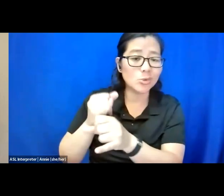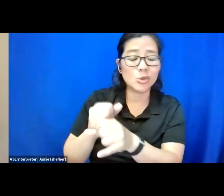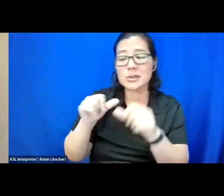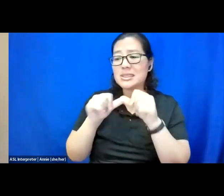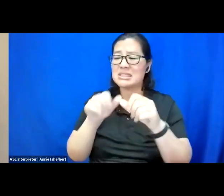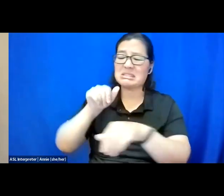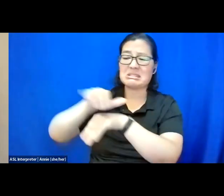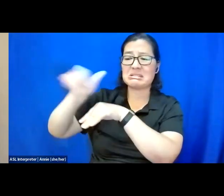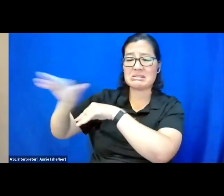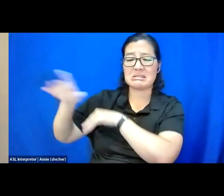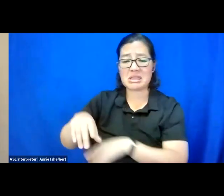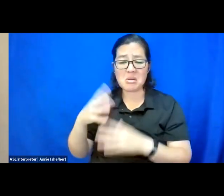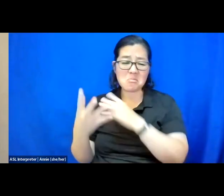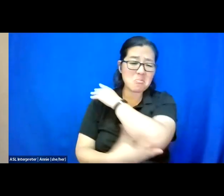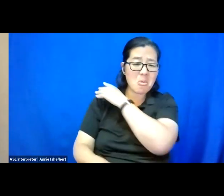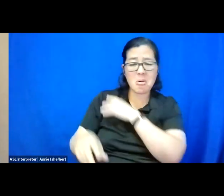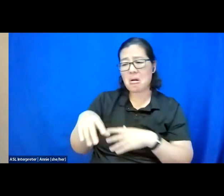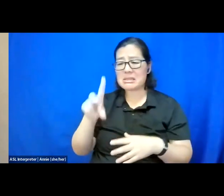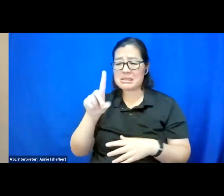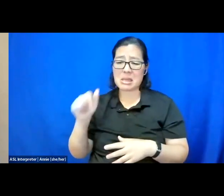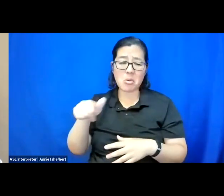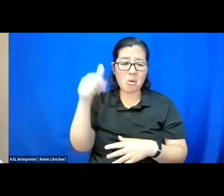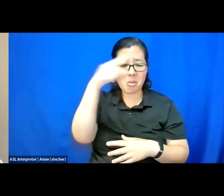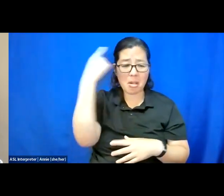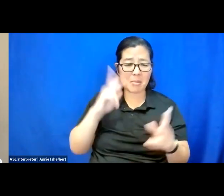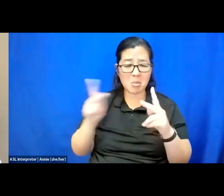disabled and other black people off to jails and prisons